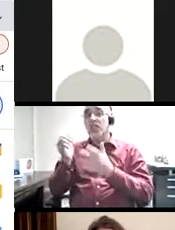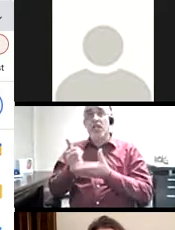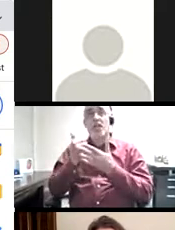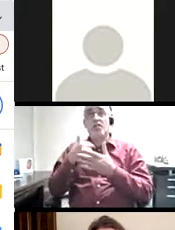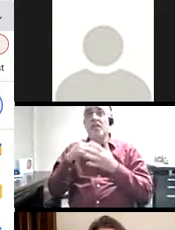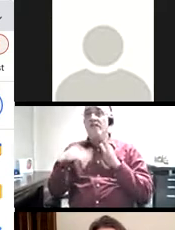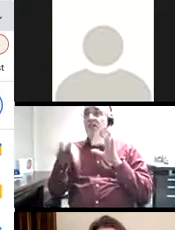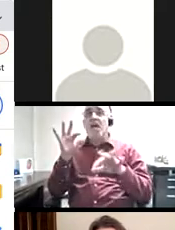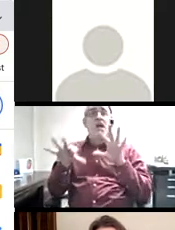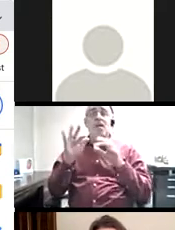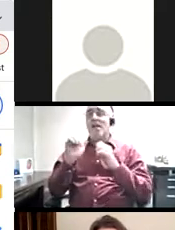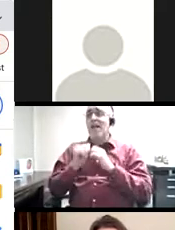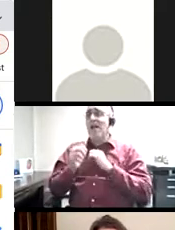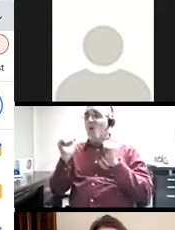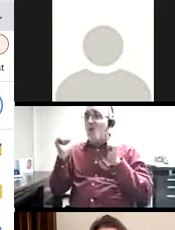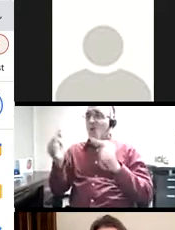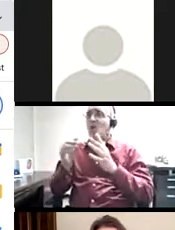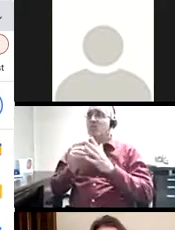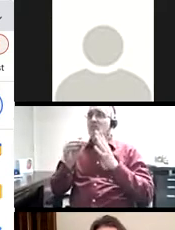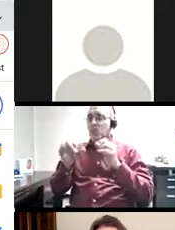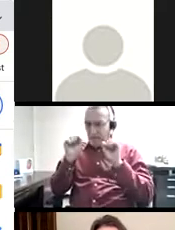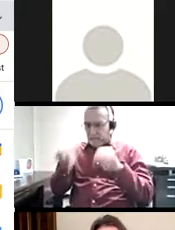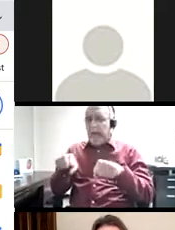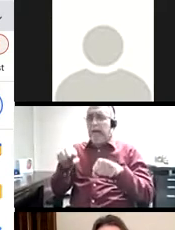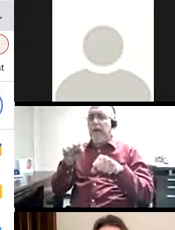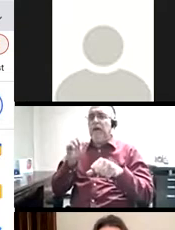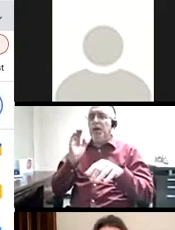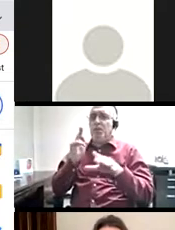TLH program has supported me in finding ways that every student can participate in my courses